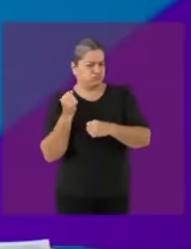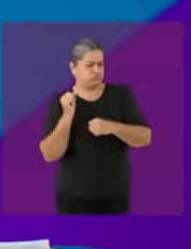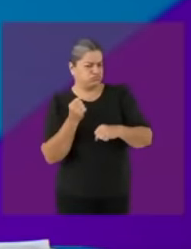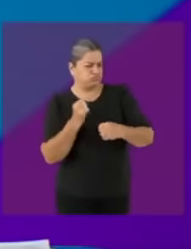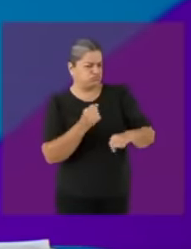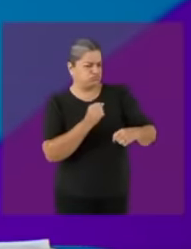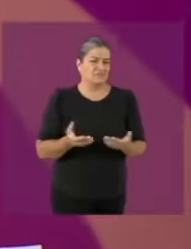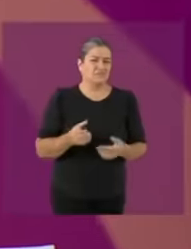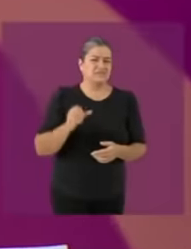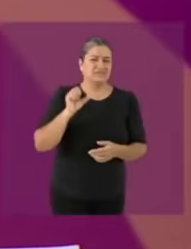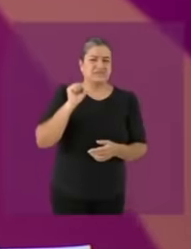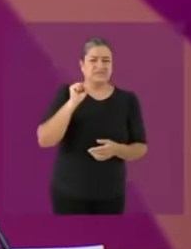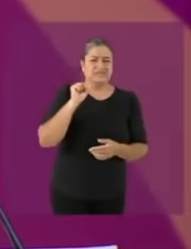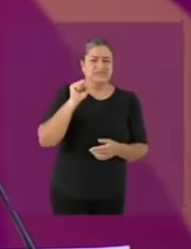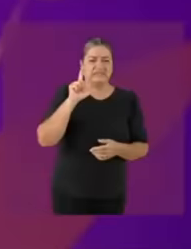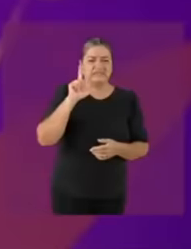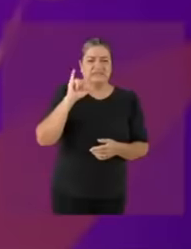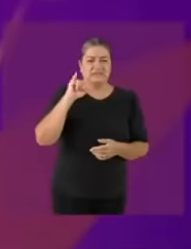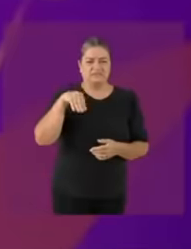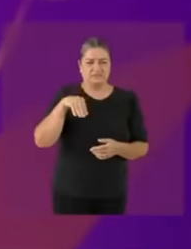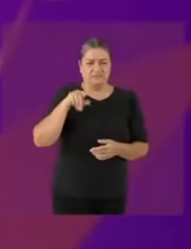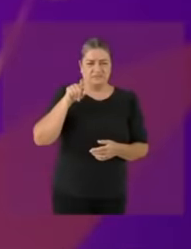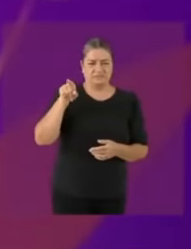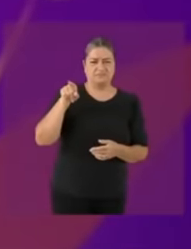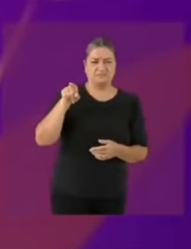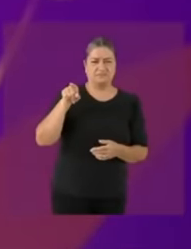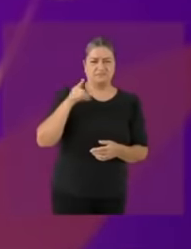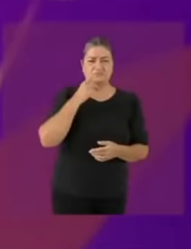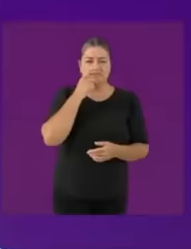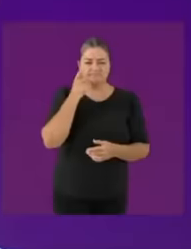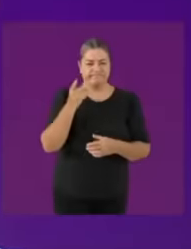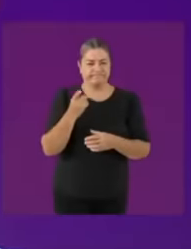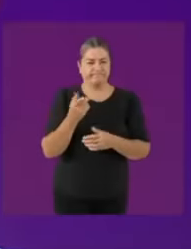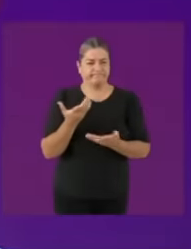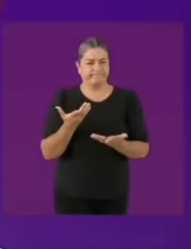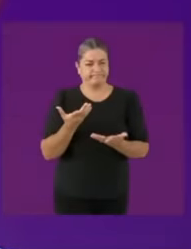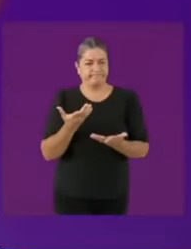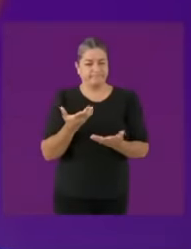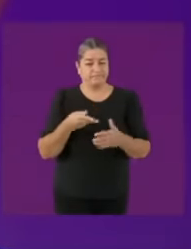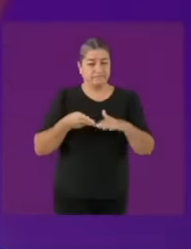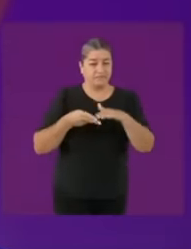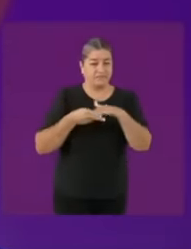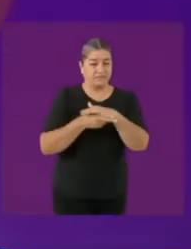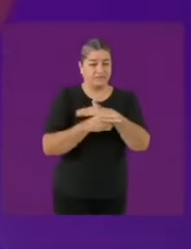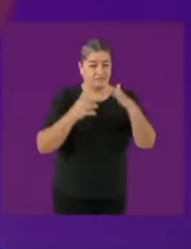Candidate Claudia put you there, there are a lot of things to clarify, maybe I don't have time to clarify